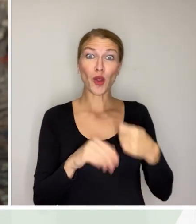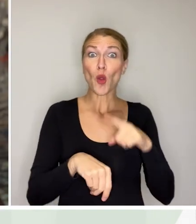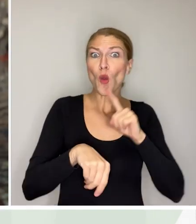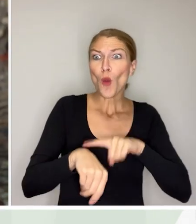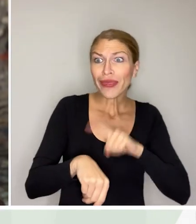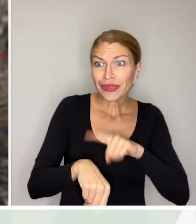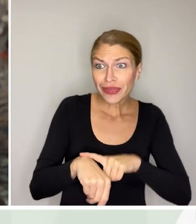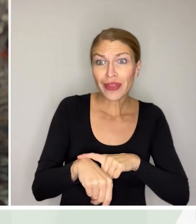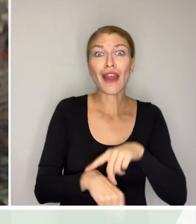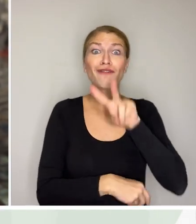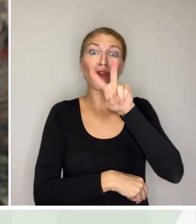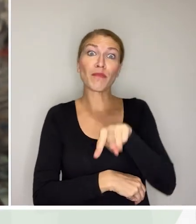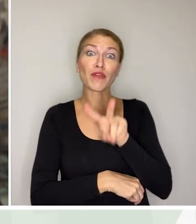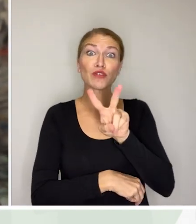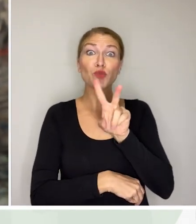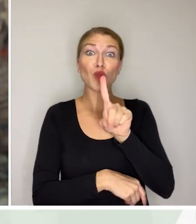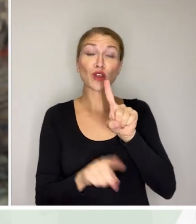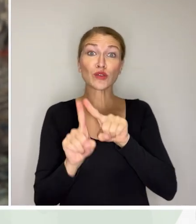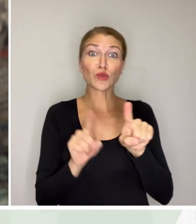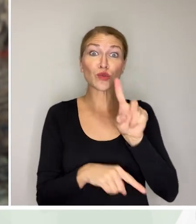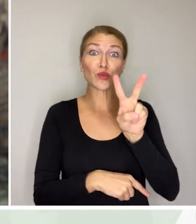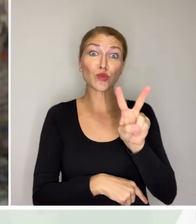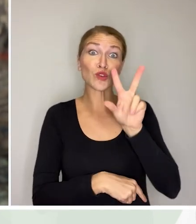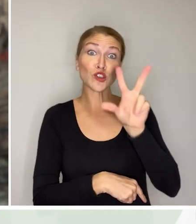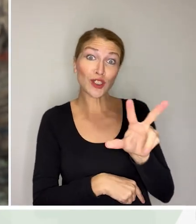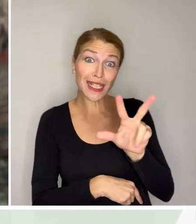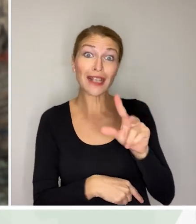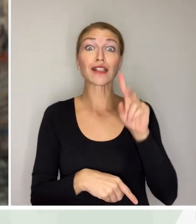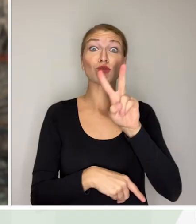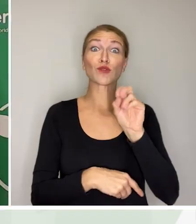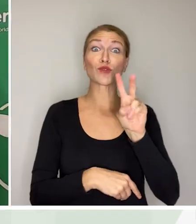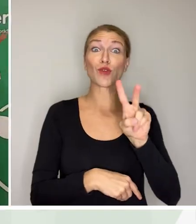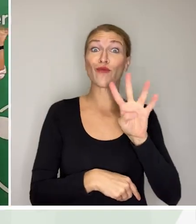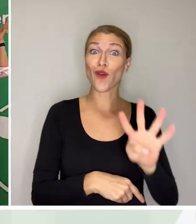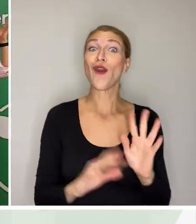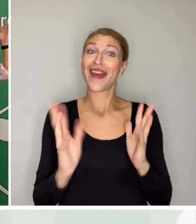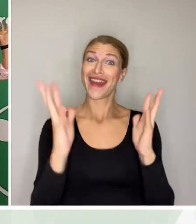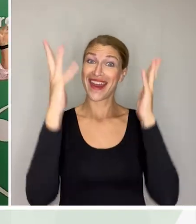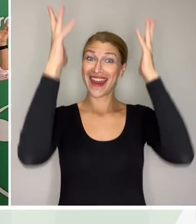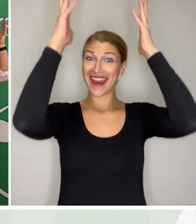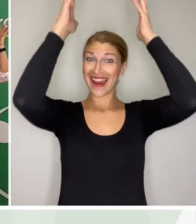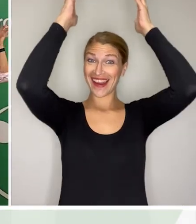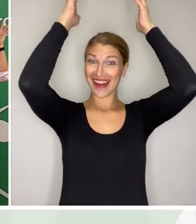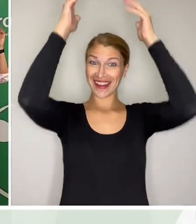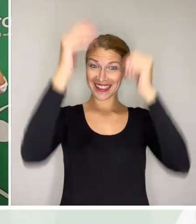from February 21st to February 23rd, 2024. Congratulations!